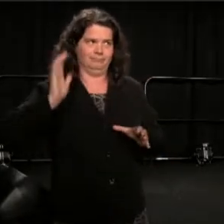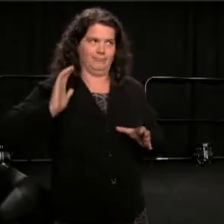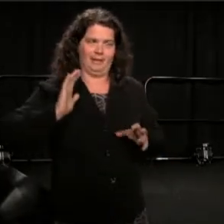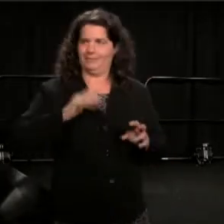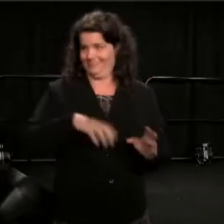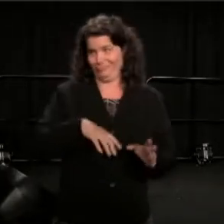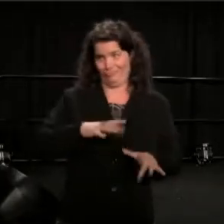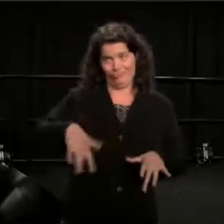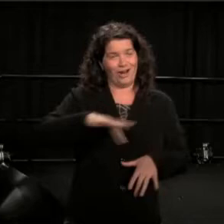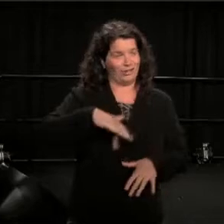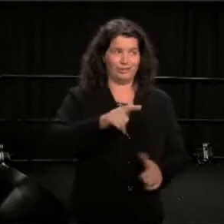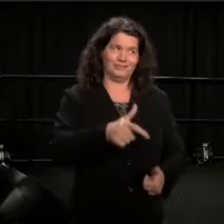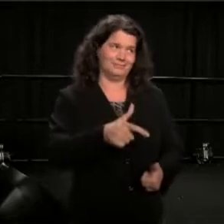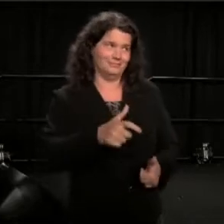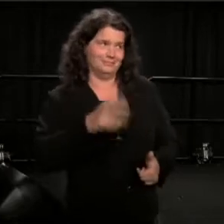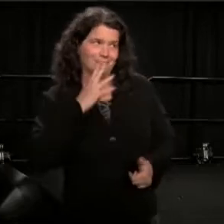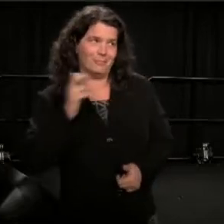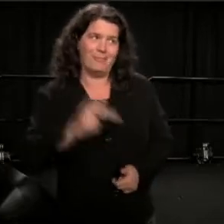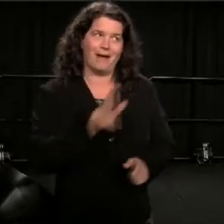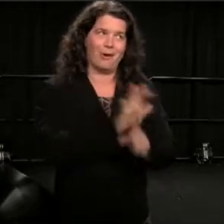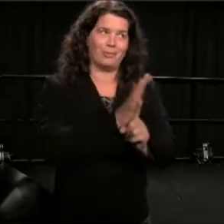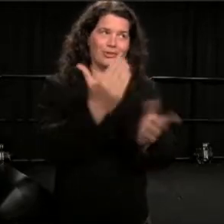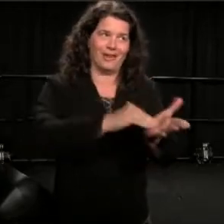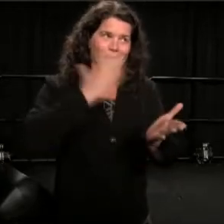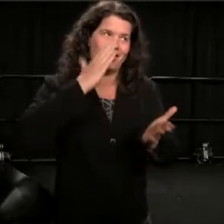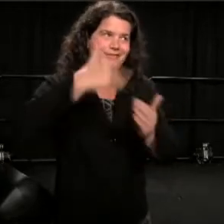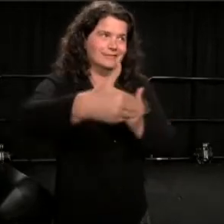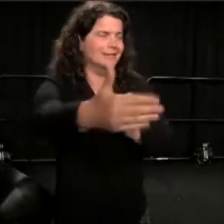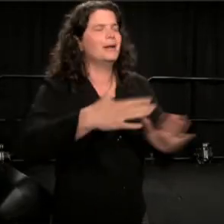A six record set at the American Museum of National History.